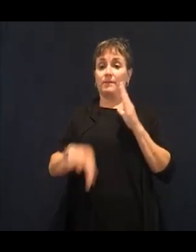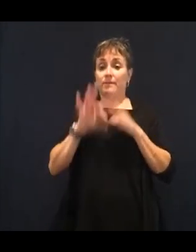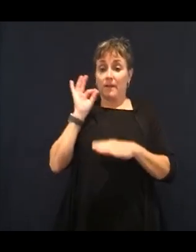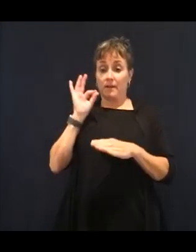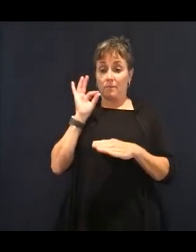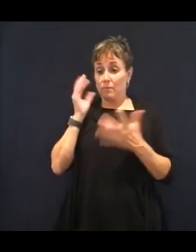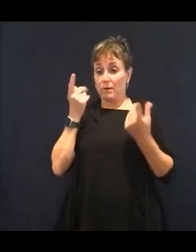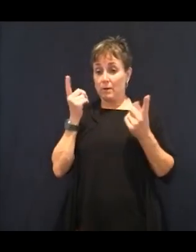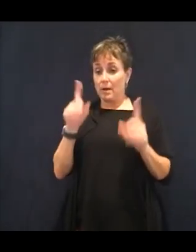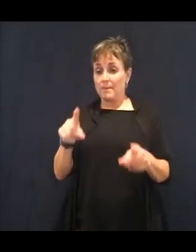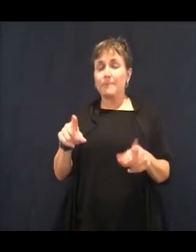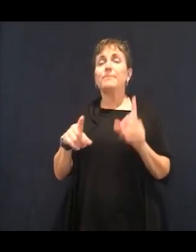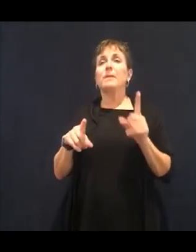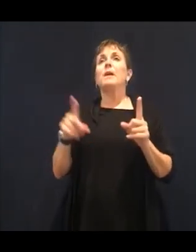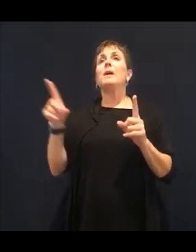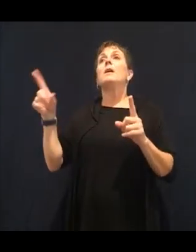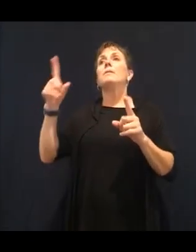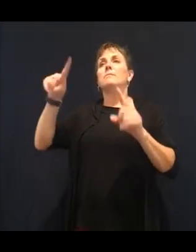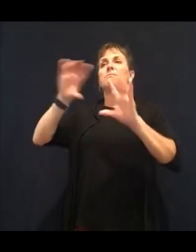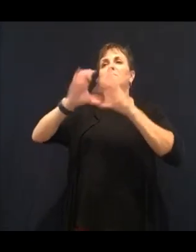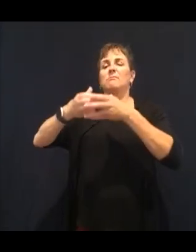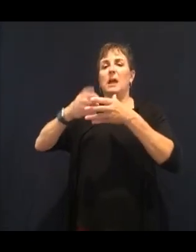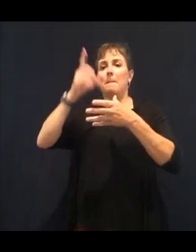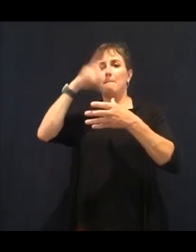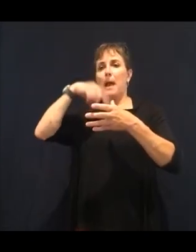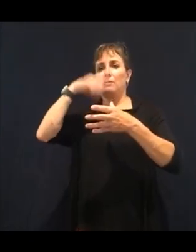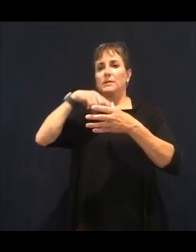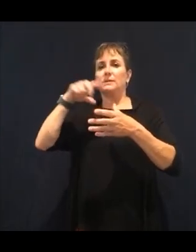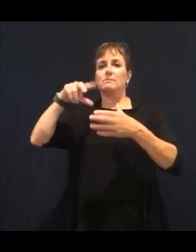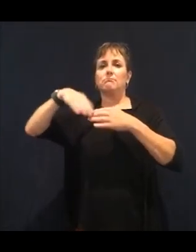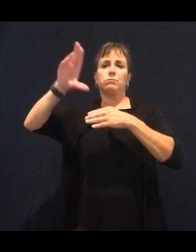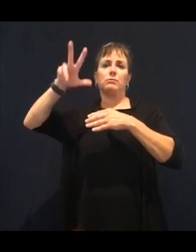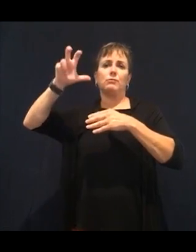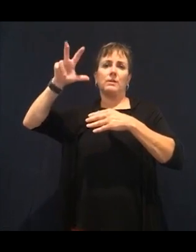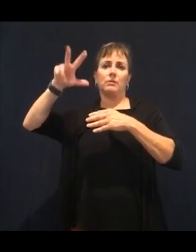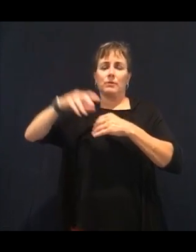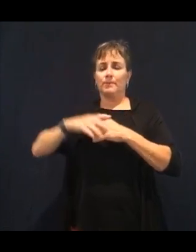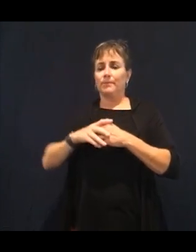in a maze and cocaine in another. And what they found